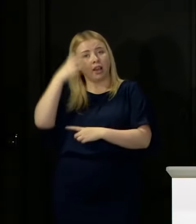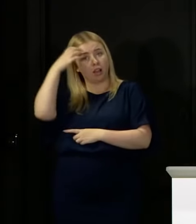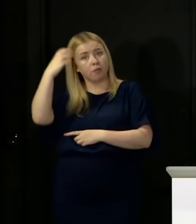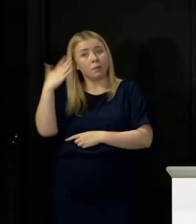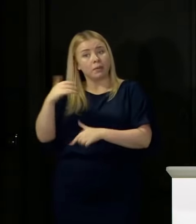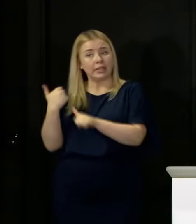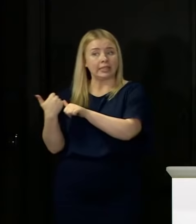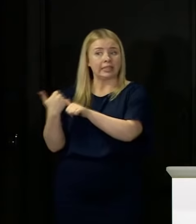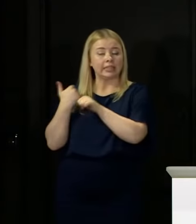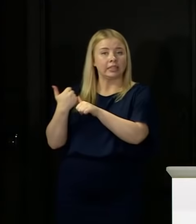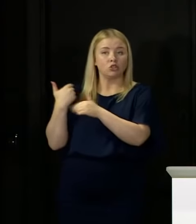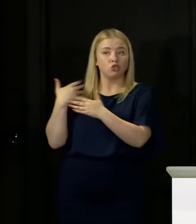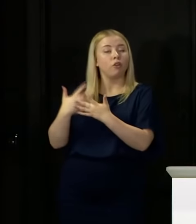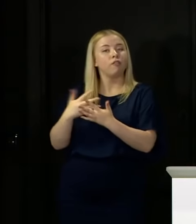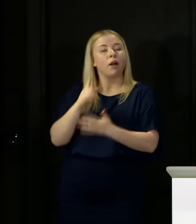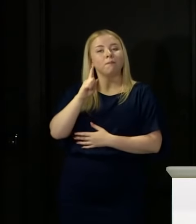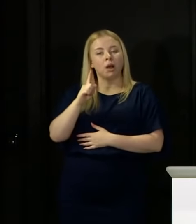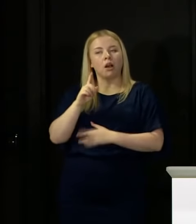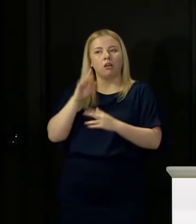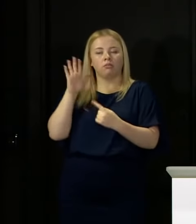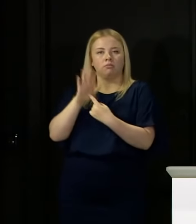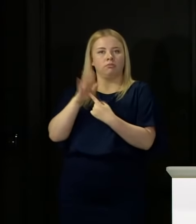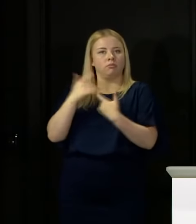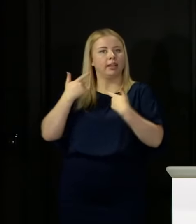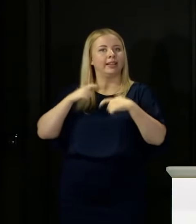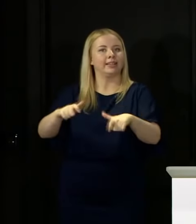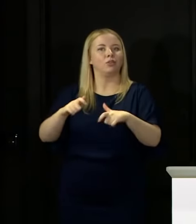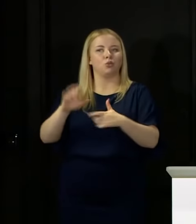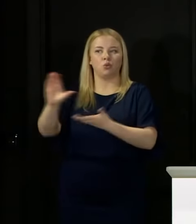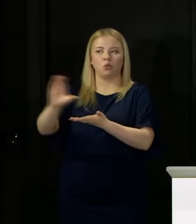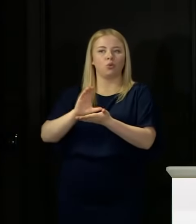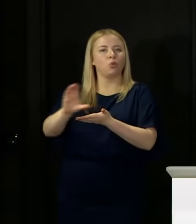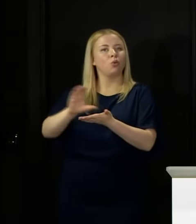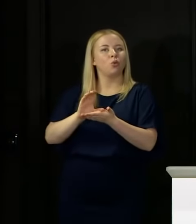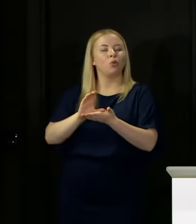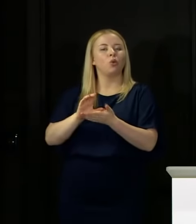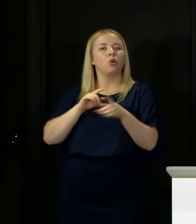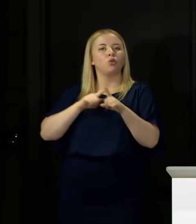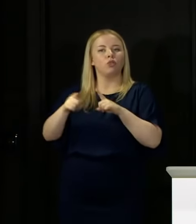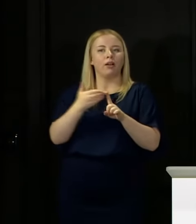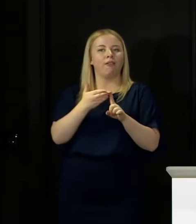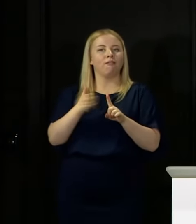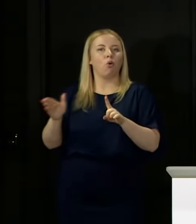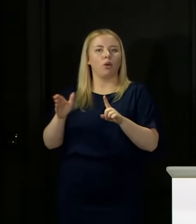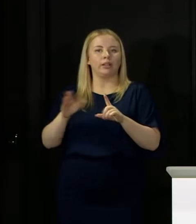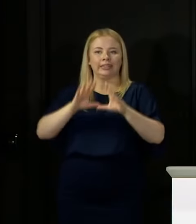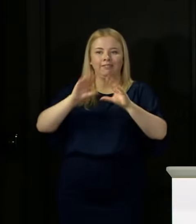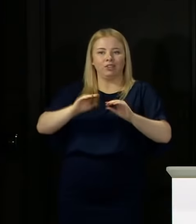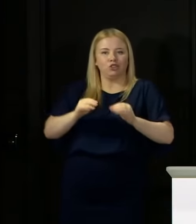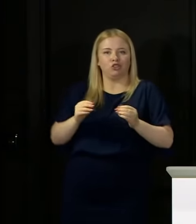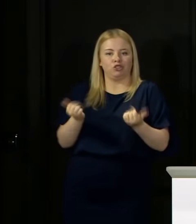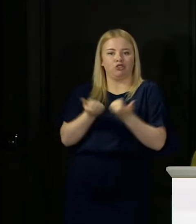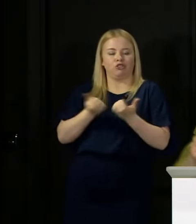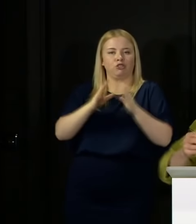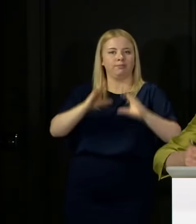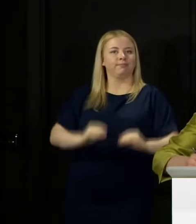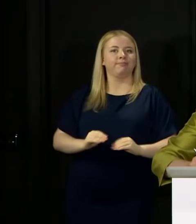the support it has provided so far, but it is really important that we try to avoid that support being taken away prematurely.